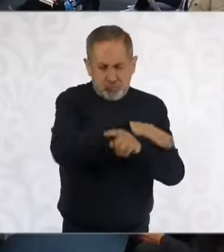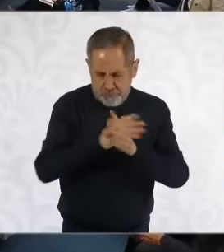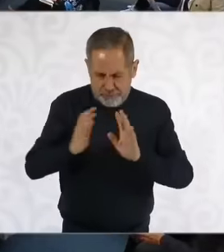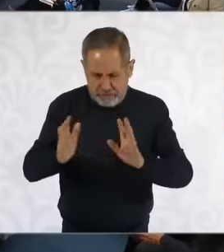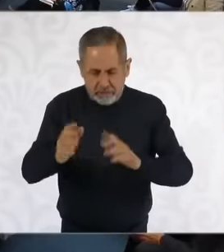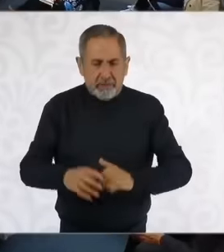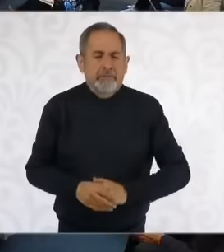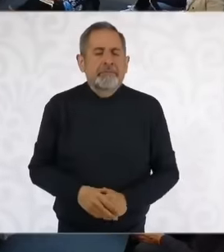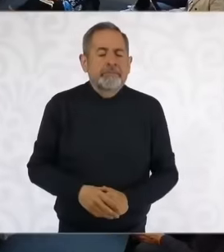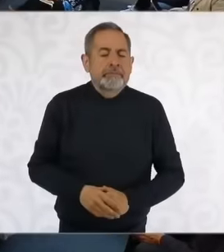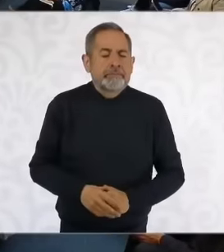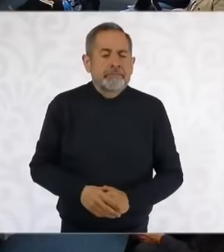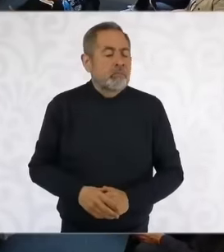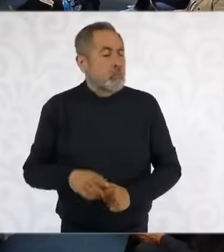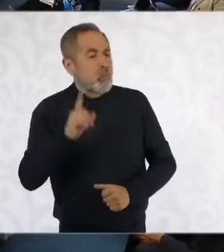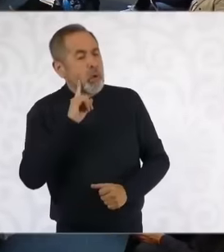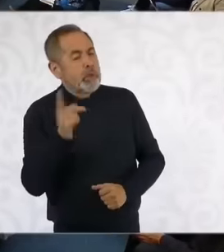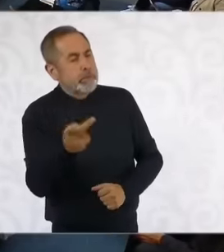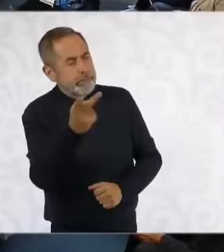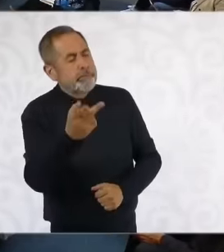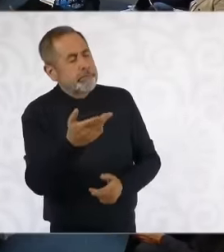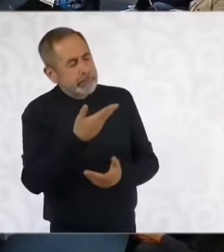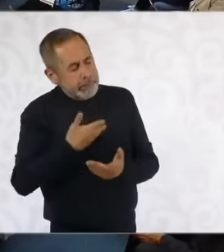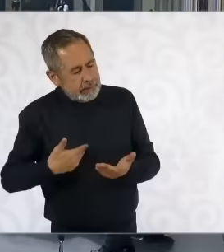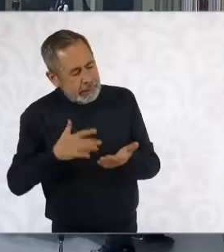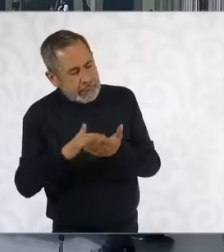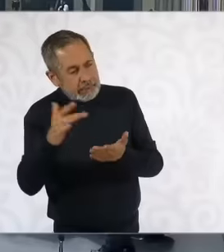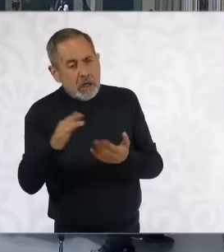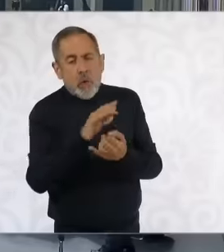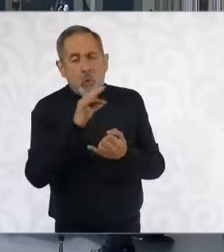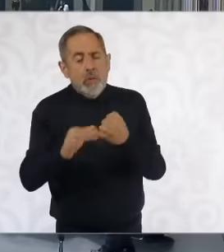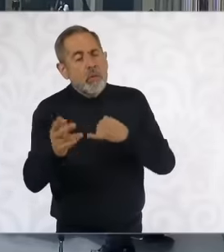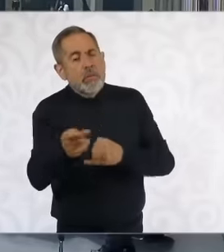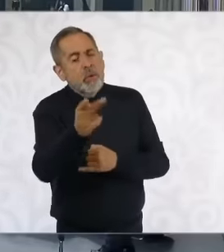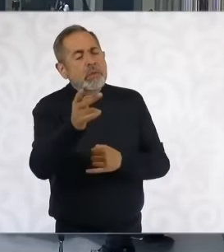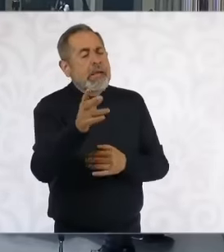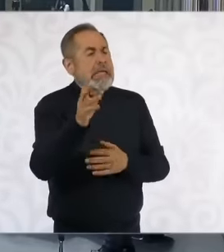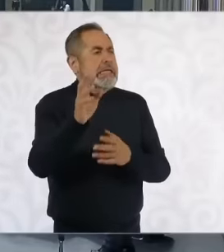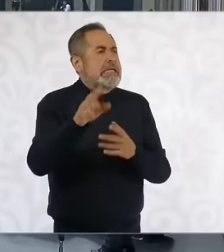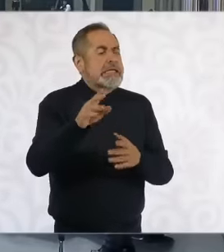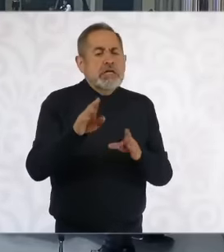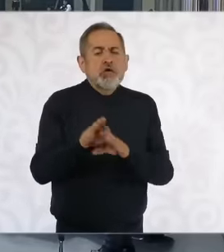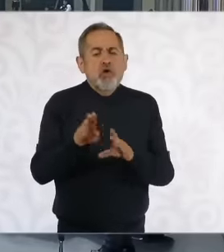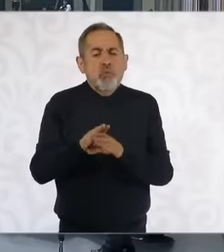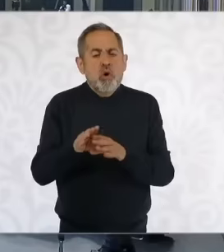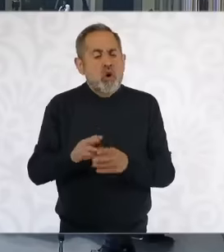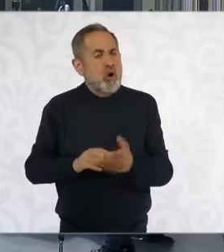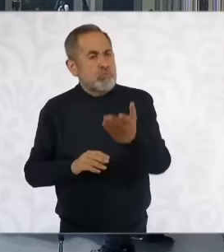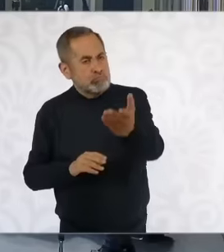Thank you very much And finally I would like to ask you How President Claudia She is going